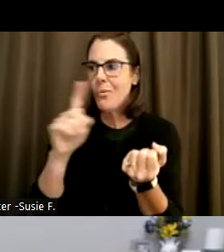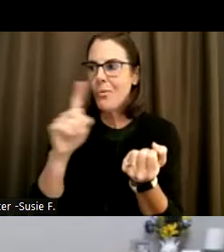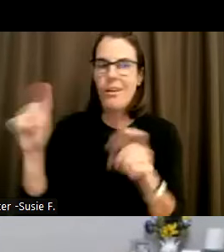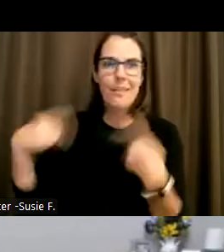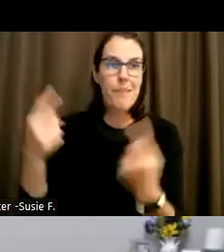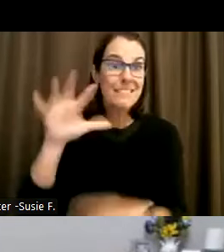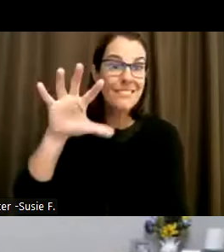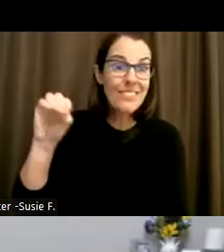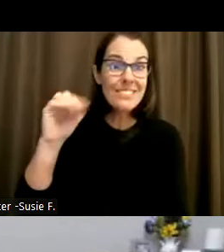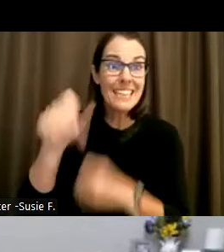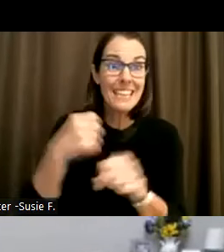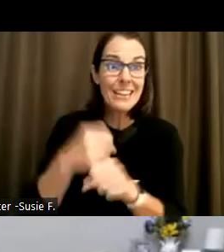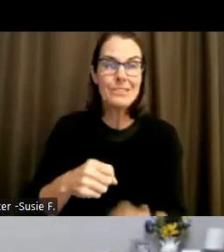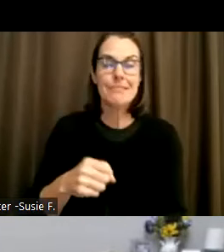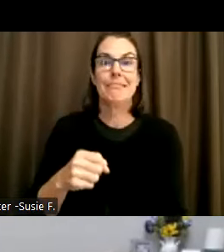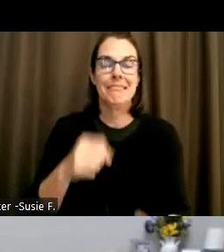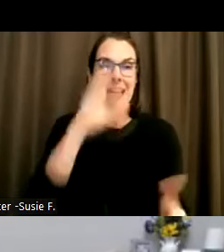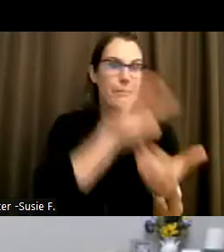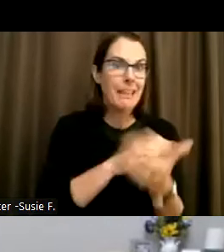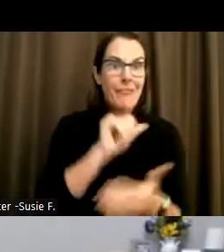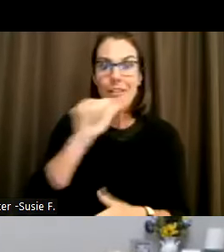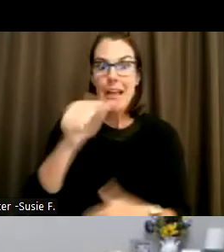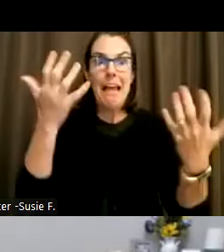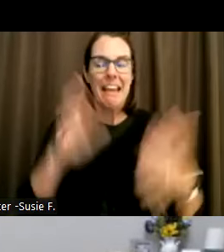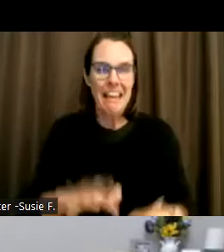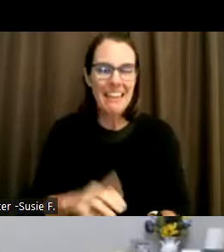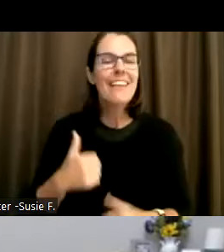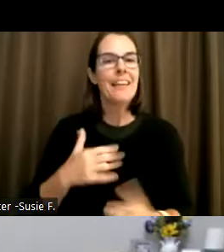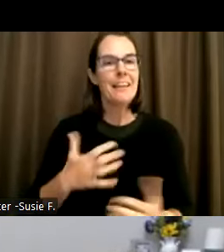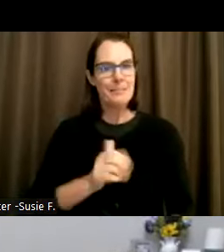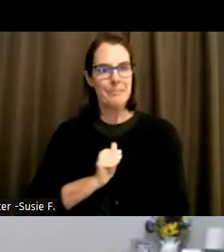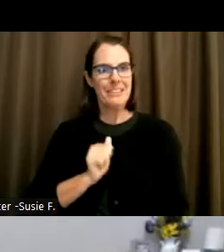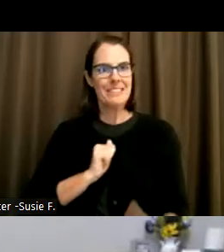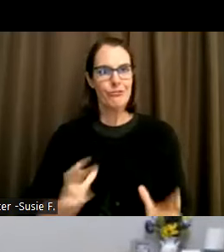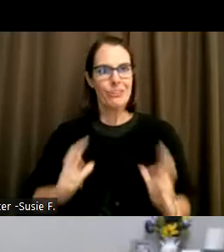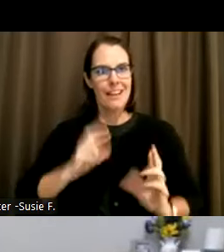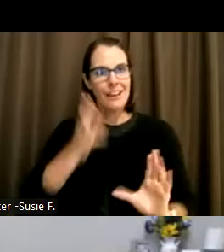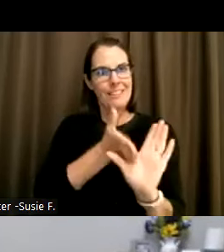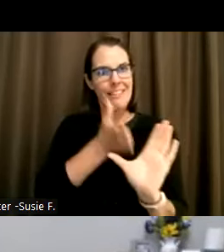believe it or not, and my retired psychologist, gerontologist and professor,